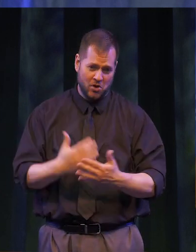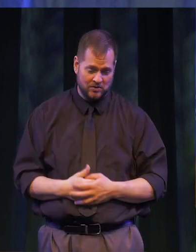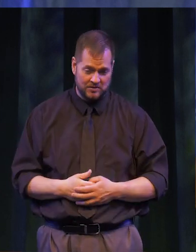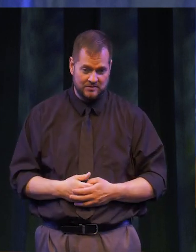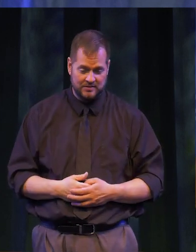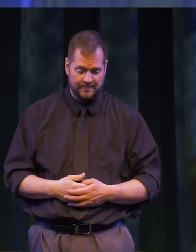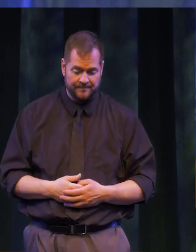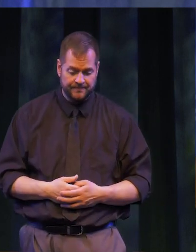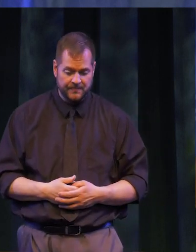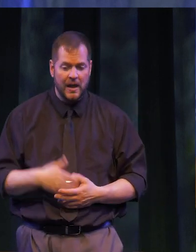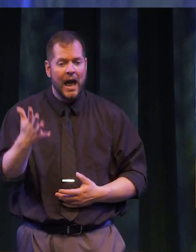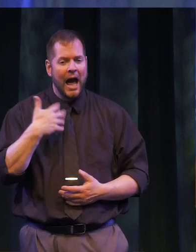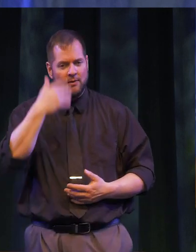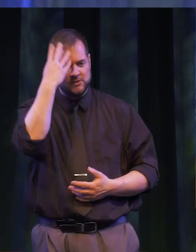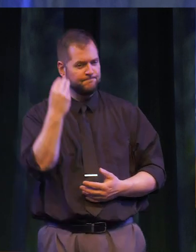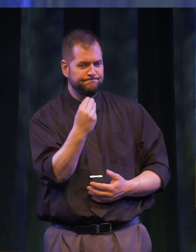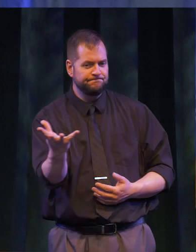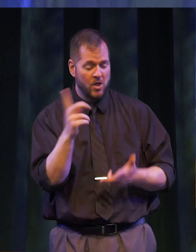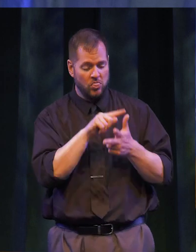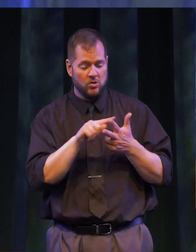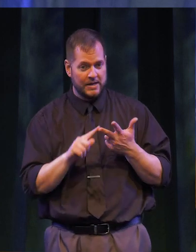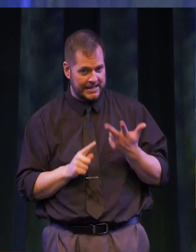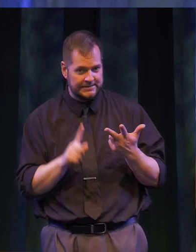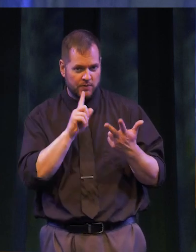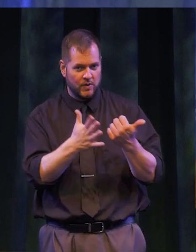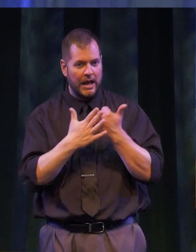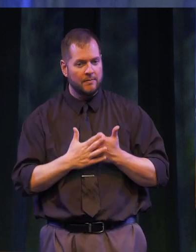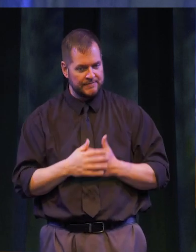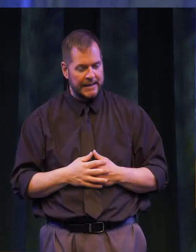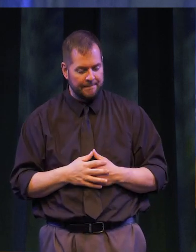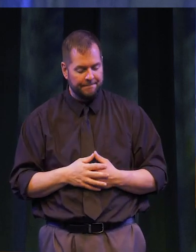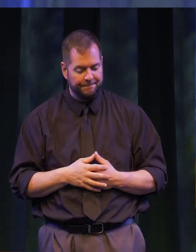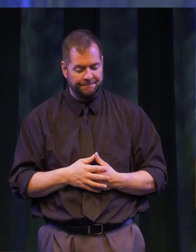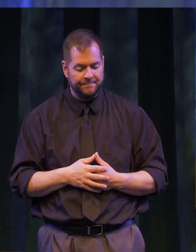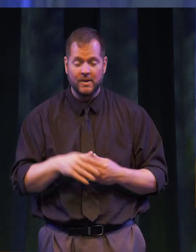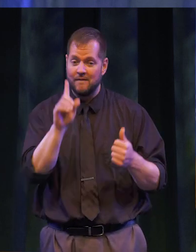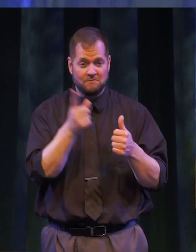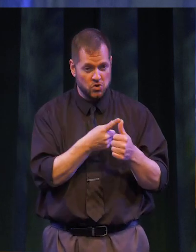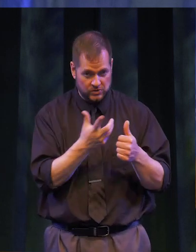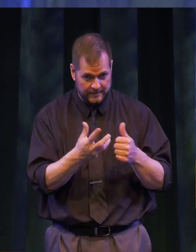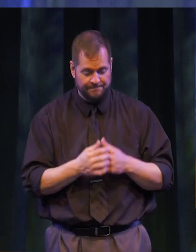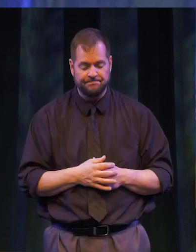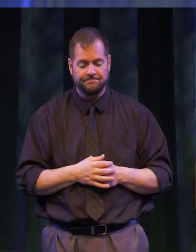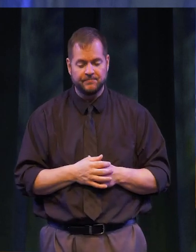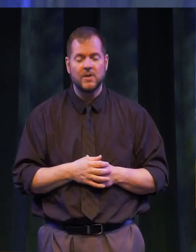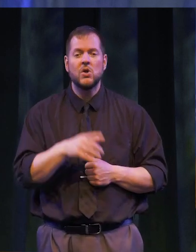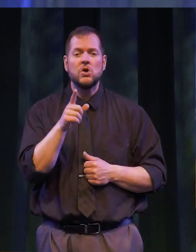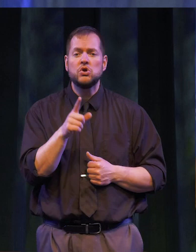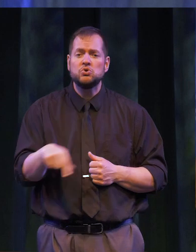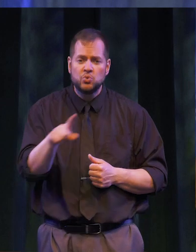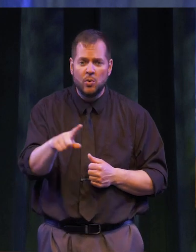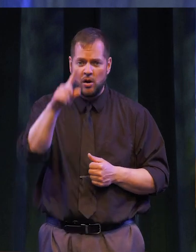I would like to pass along three insights that have helped me. FIRST: YOU ARE CREATING